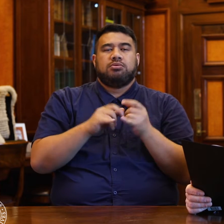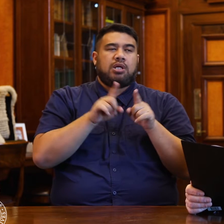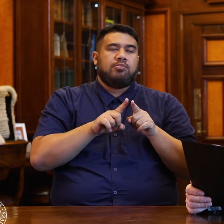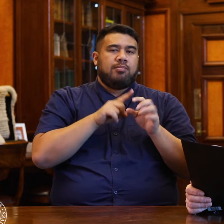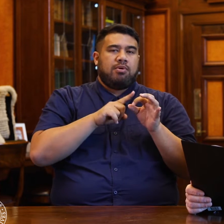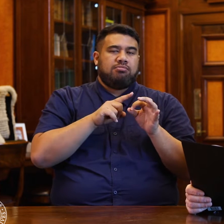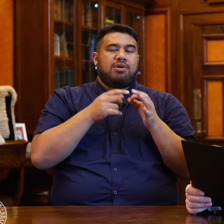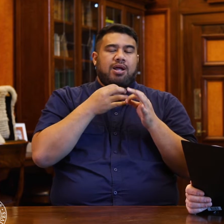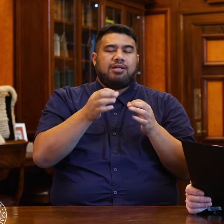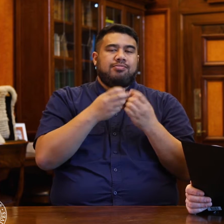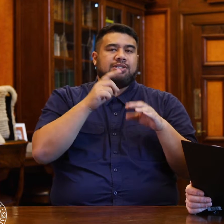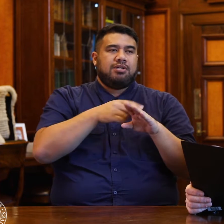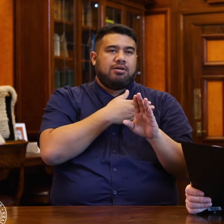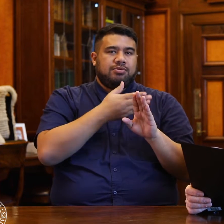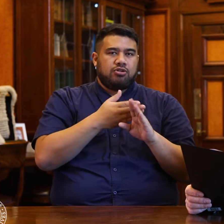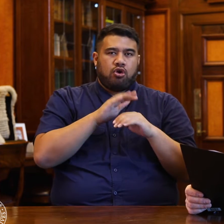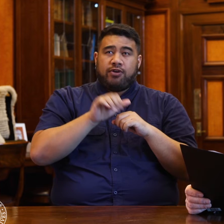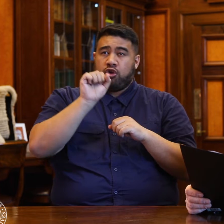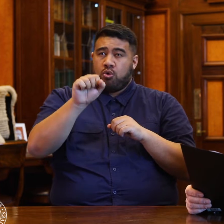his actions and statements.